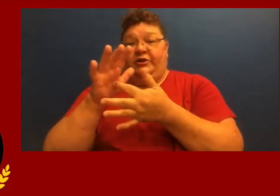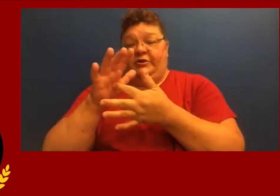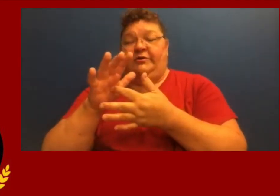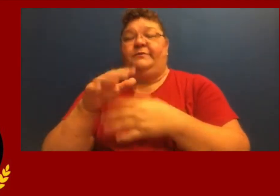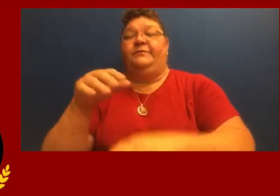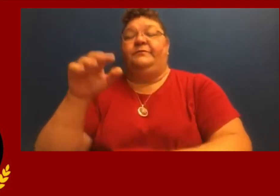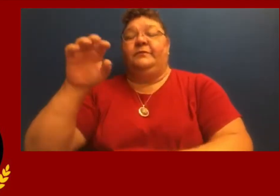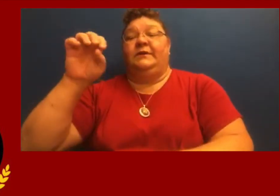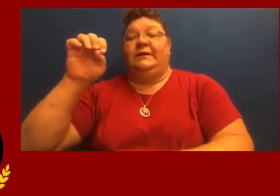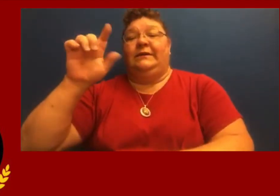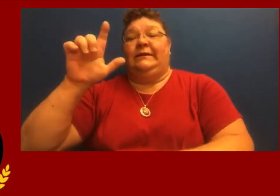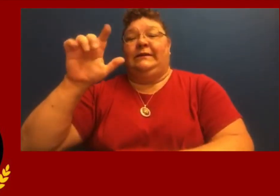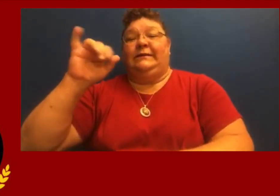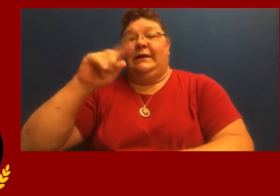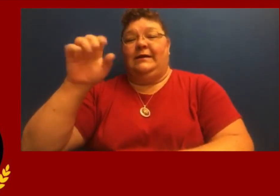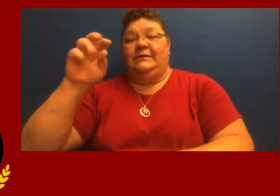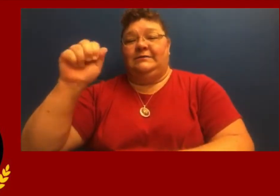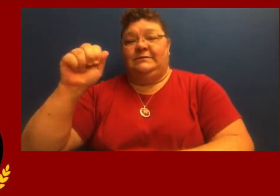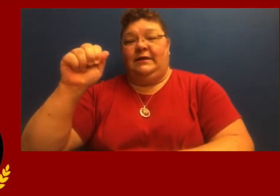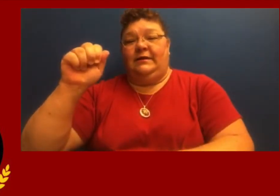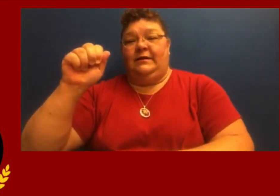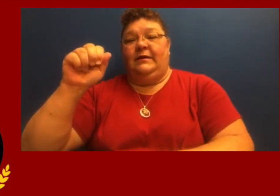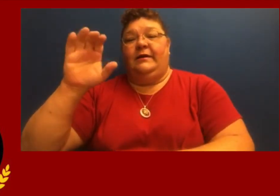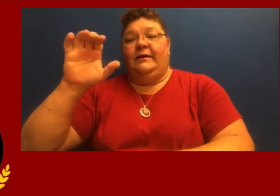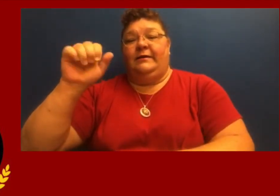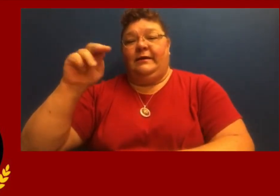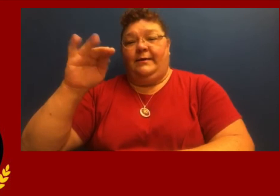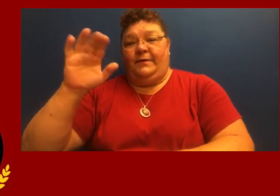We have Eliza Camino, a junior.